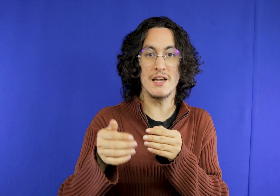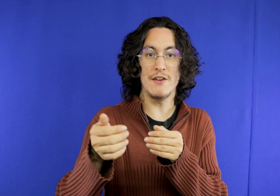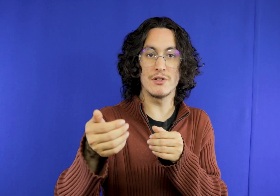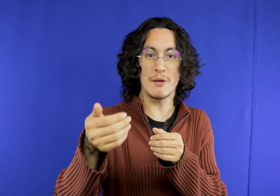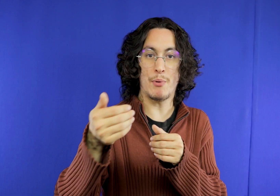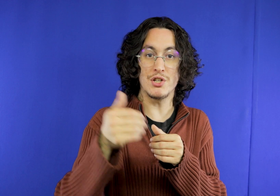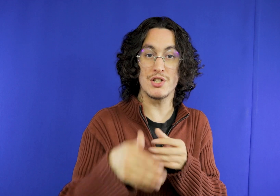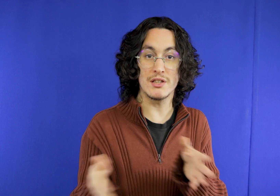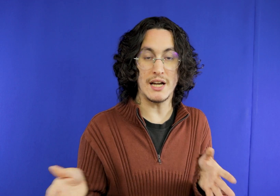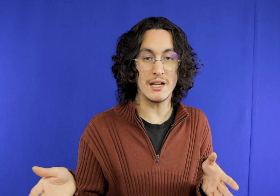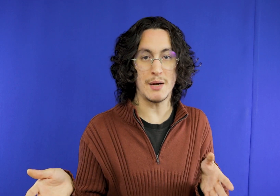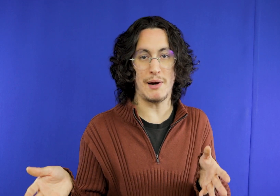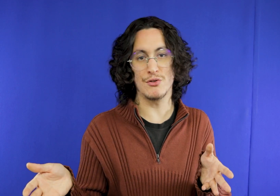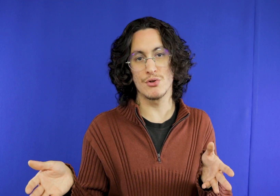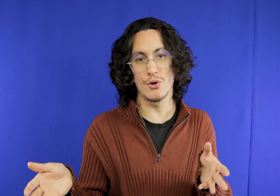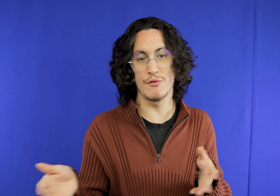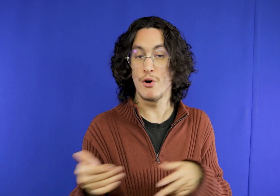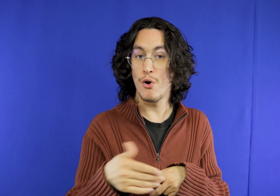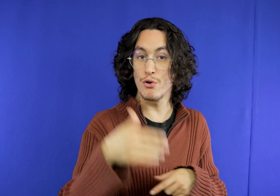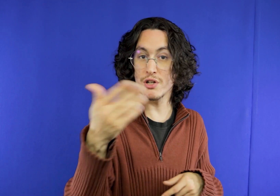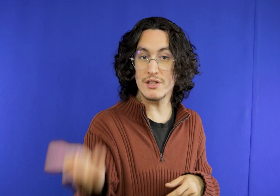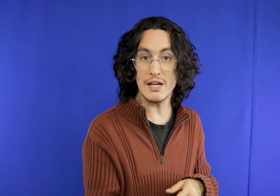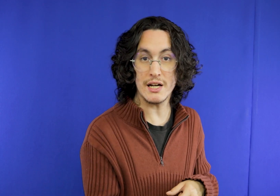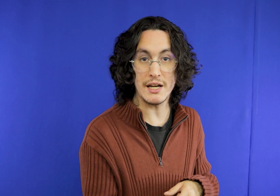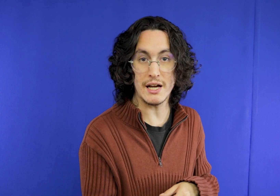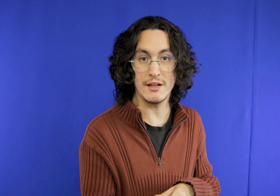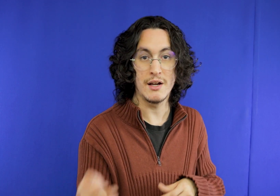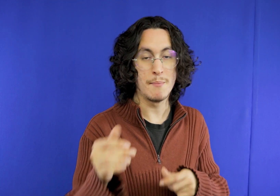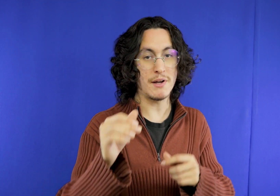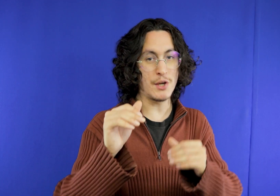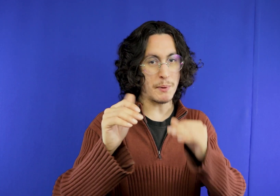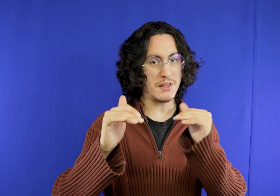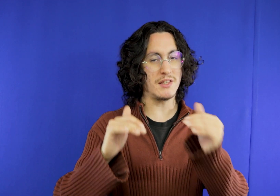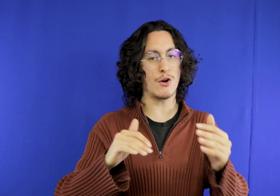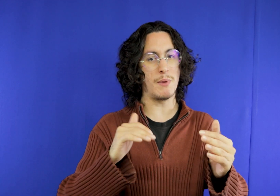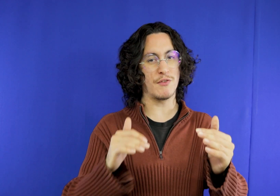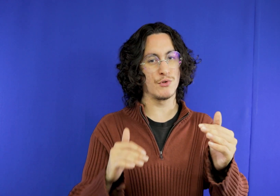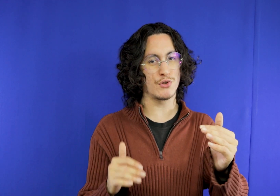And then you can have dinner in Gramado again or have dinner in Canela but you can understand how